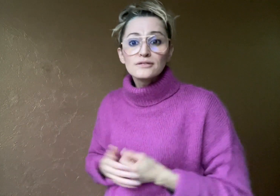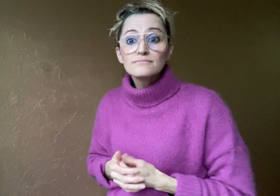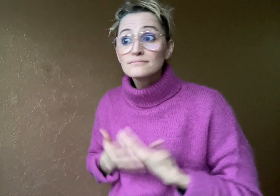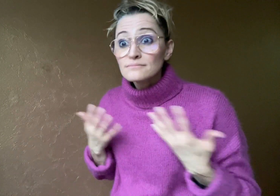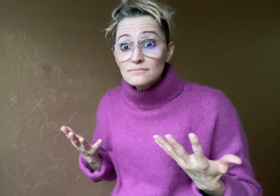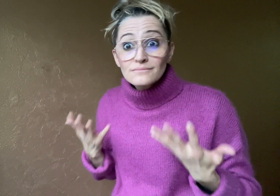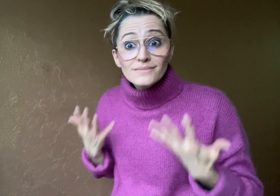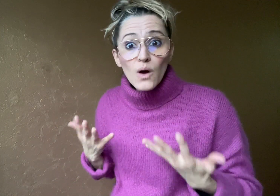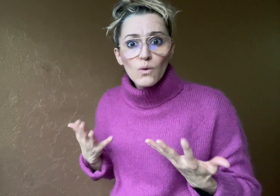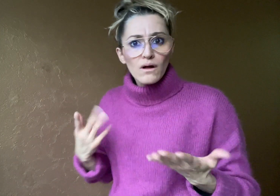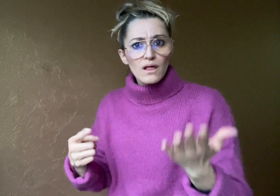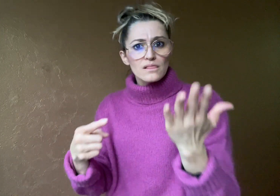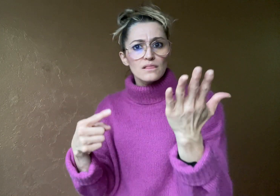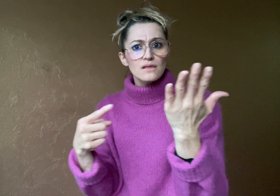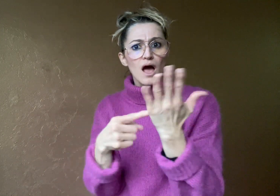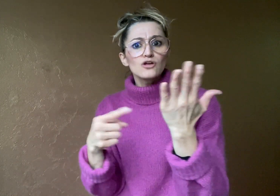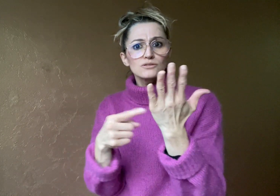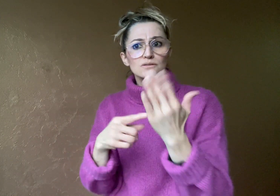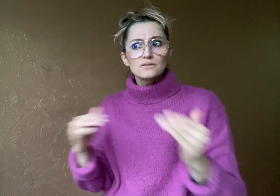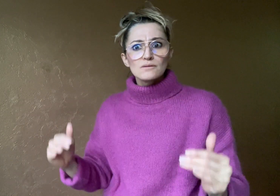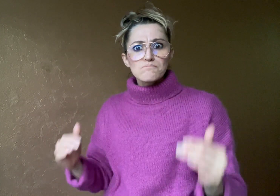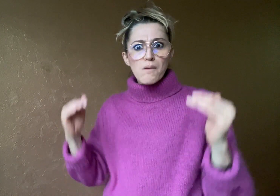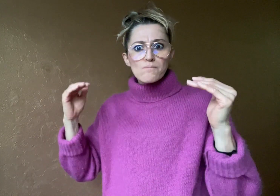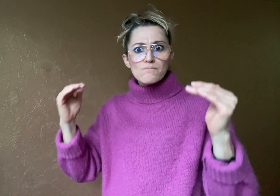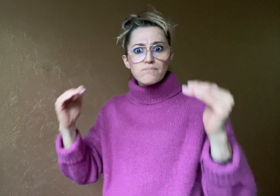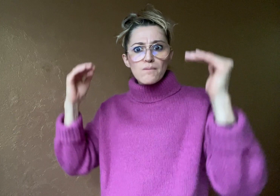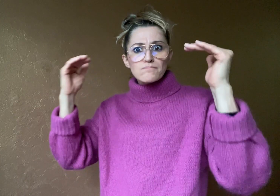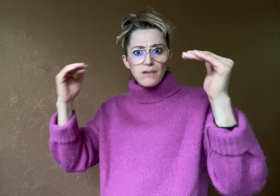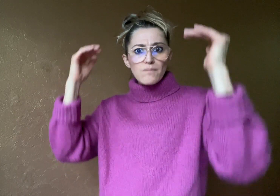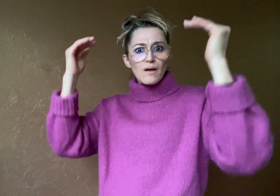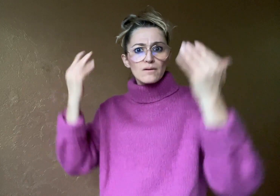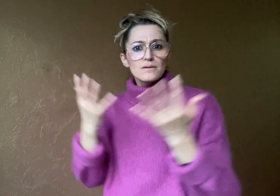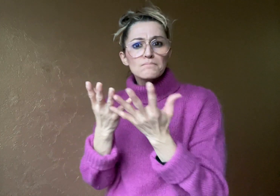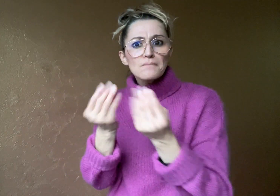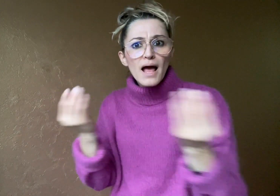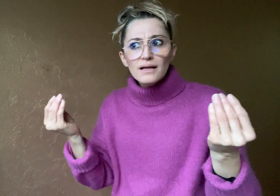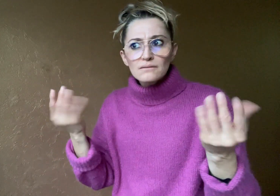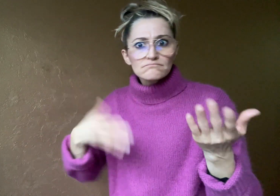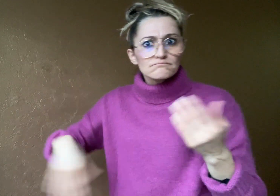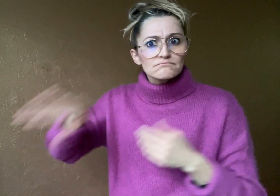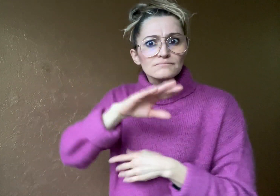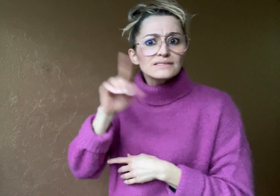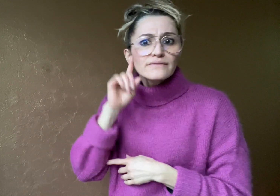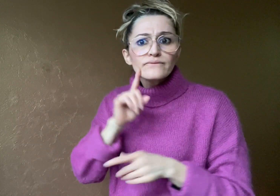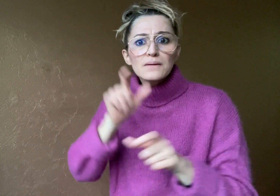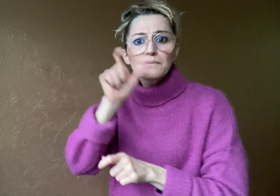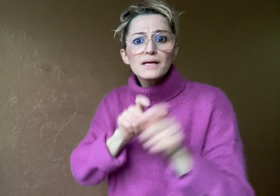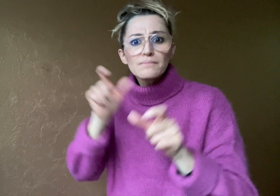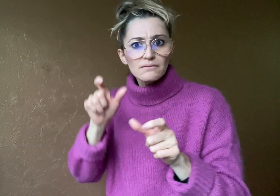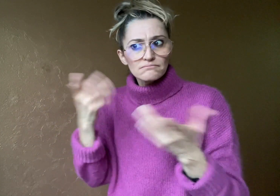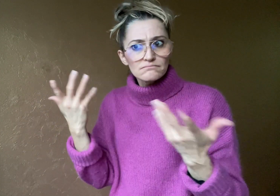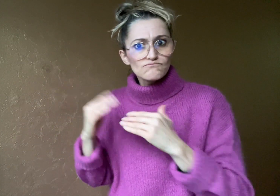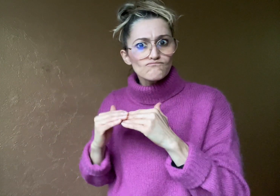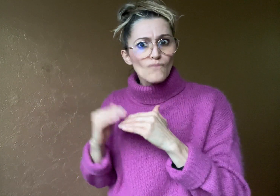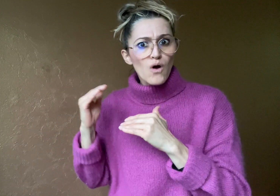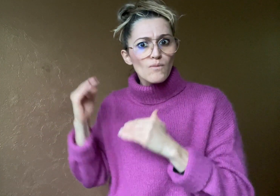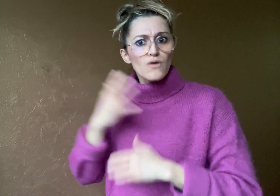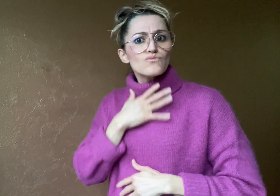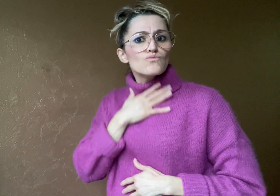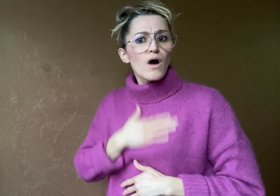more Deaf people are creating music videos and posting